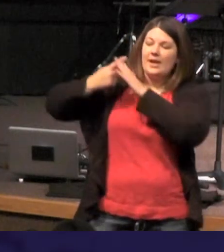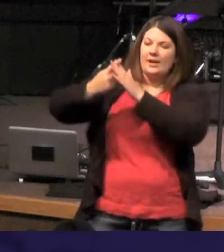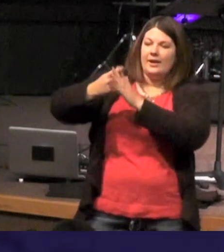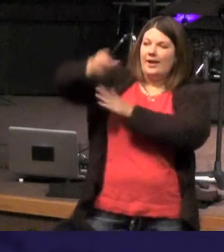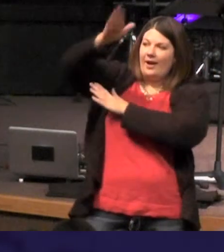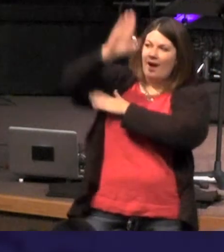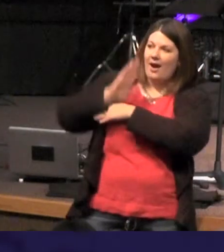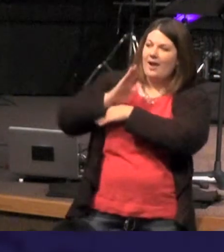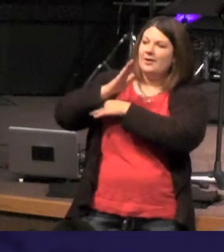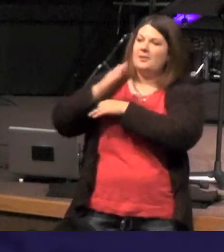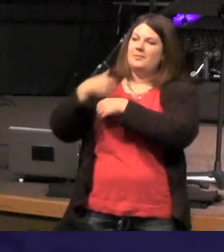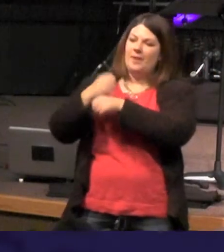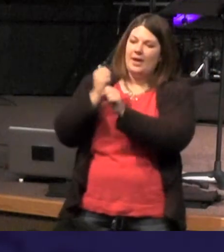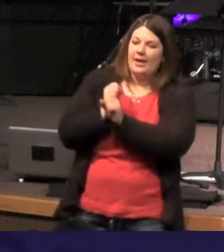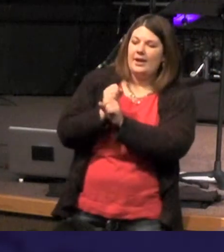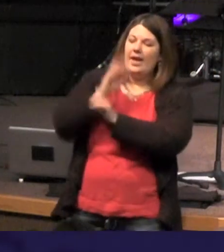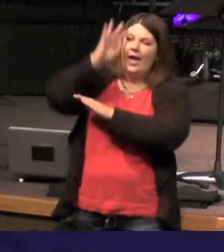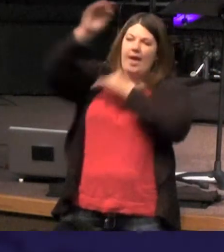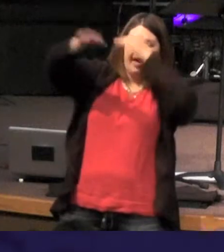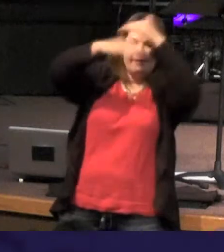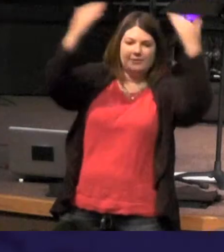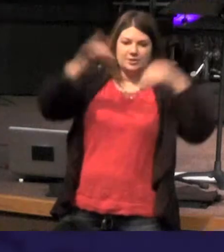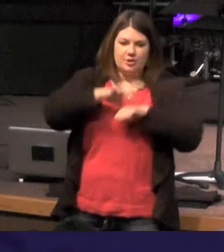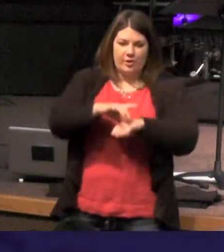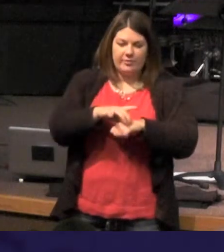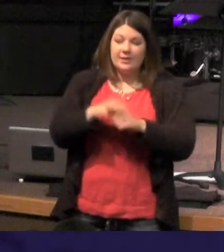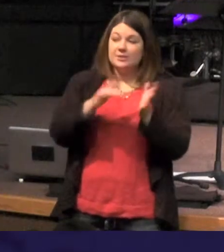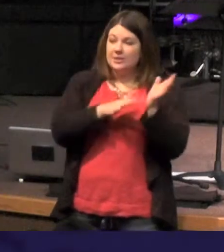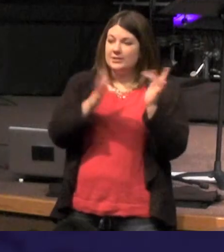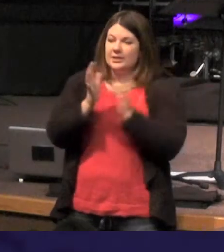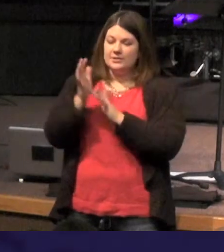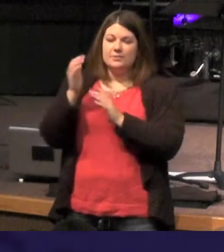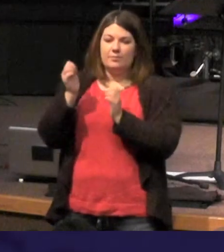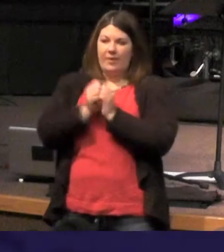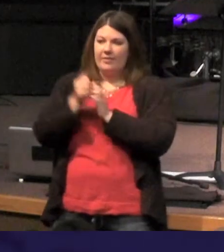and he is stopping to say that Jesus was there and he was that Word - for a Jewish person